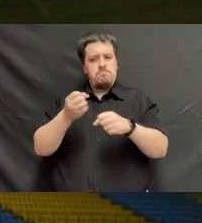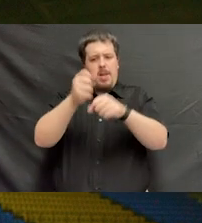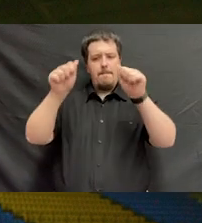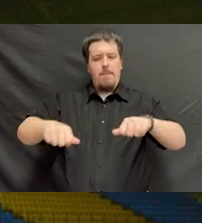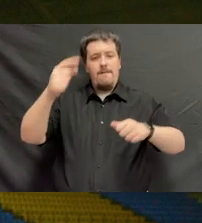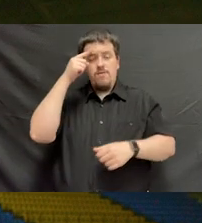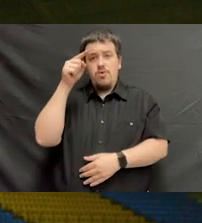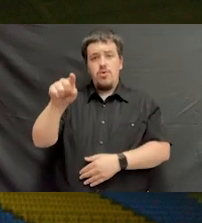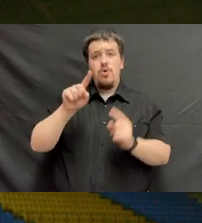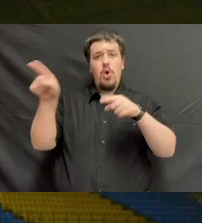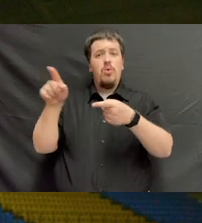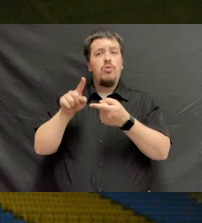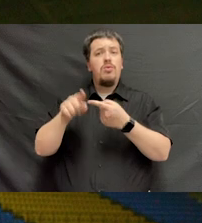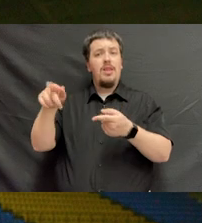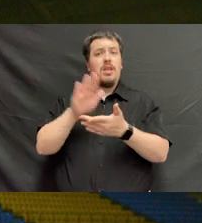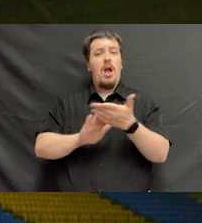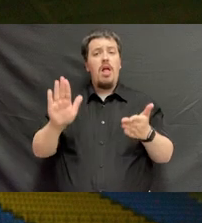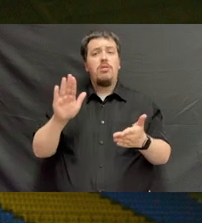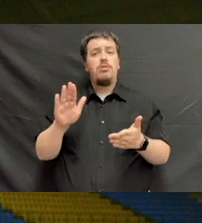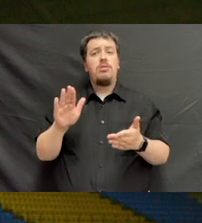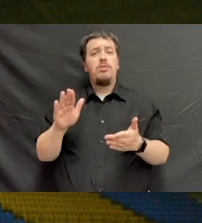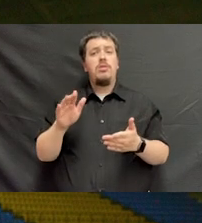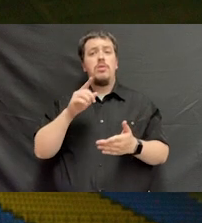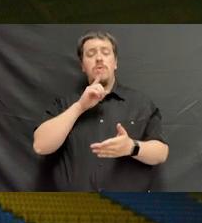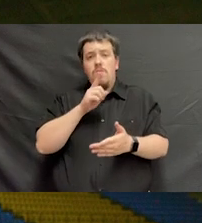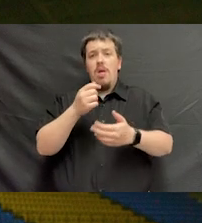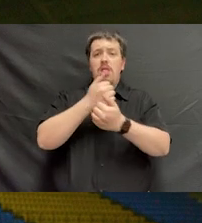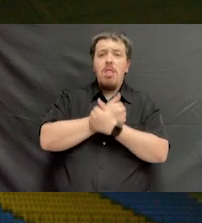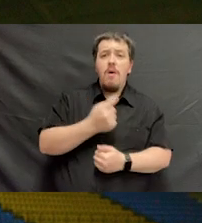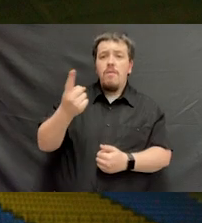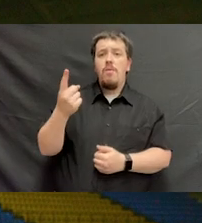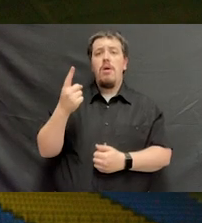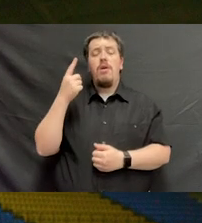for you to be at this institution, to a spouse or to a loved one for the sacrifices